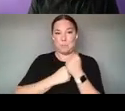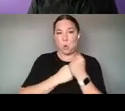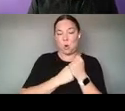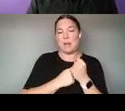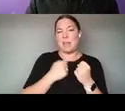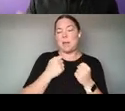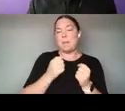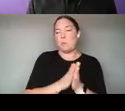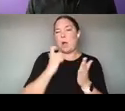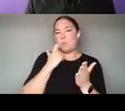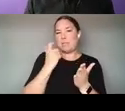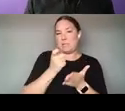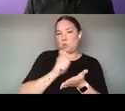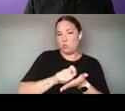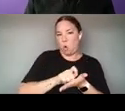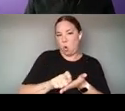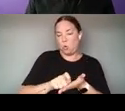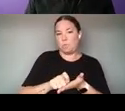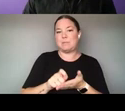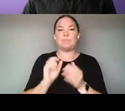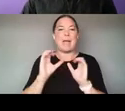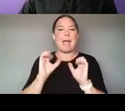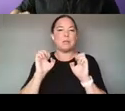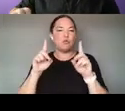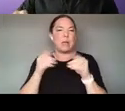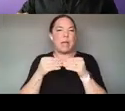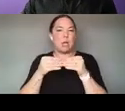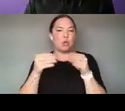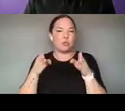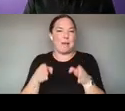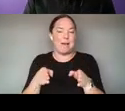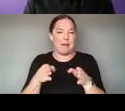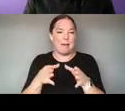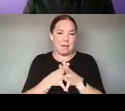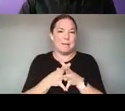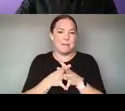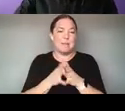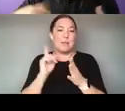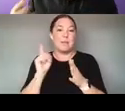WHICH IS AN EDUCATOR'S GUIDE. IT'S THE FIRST TIME THAT WE'VE COMPILED SORT OF ASSIGNMENTS